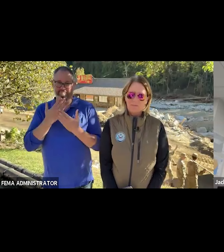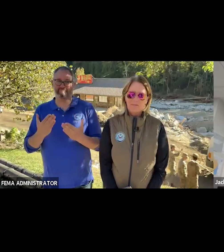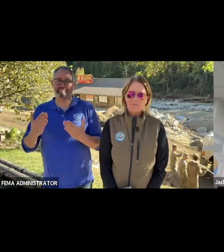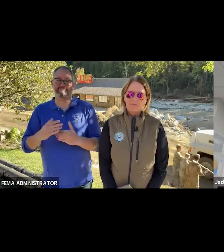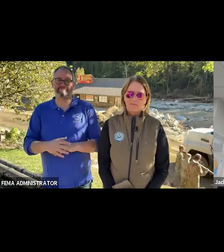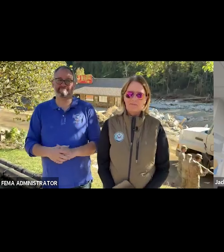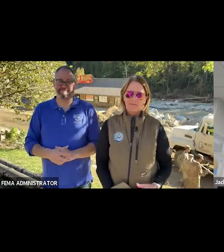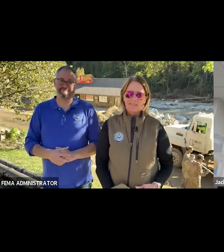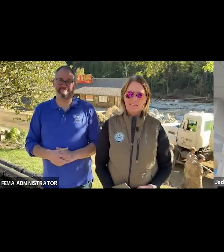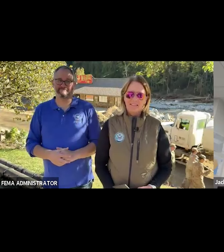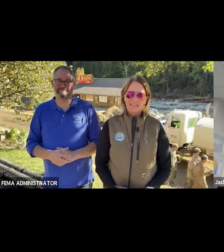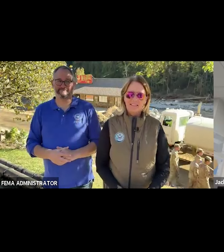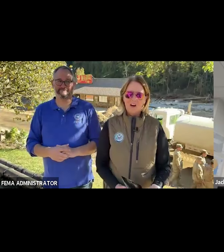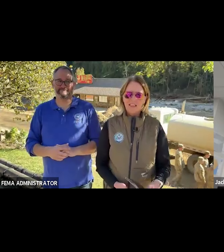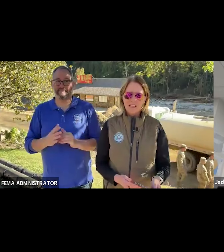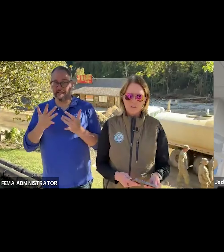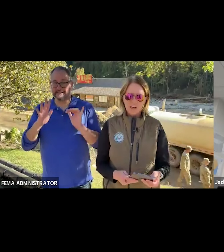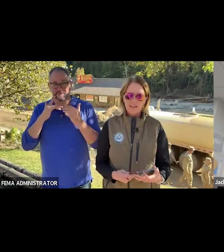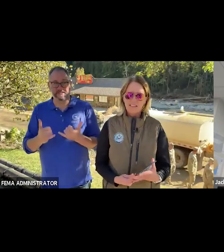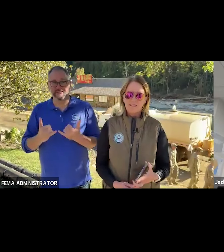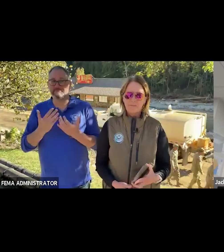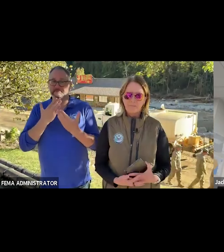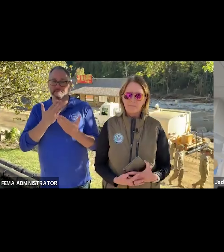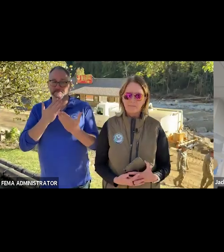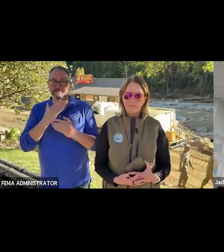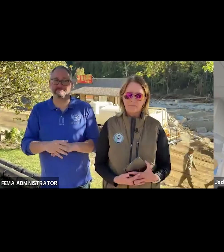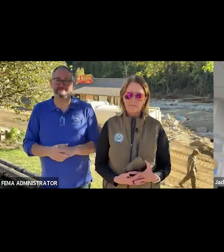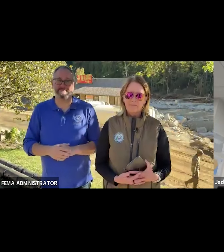I think that's all we have for today. All right. Thank you, Jaclyn. Thank you.